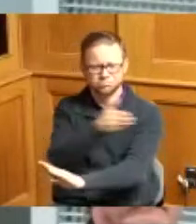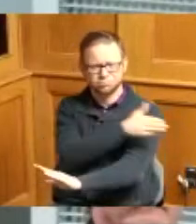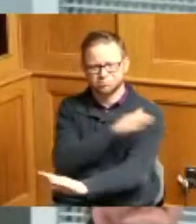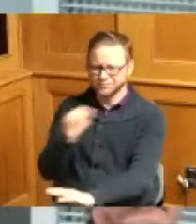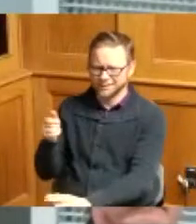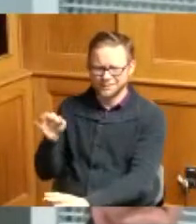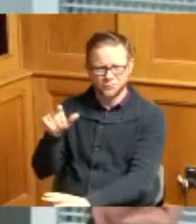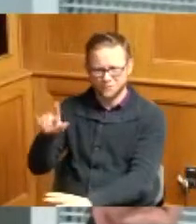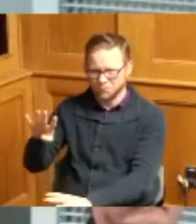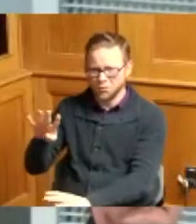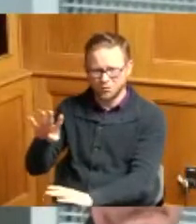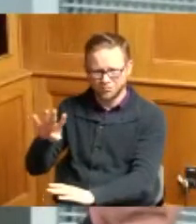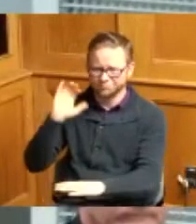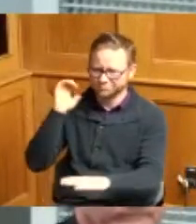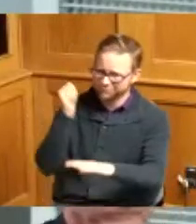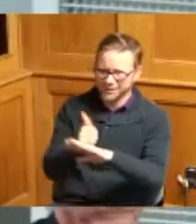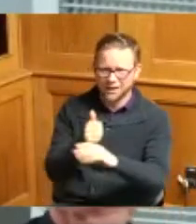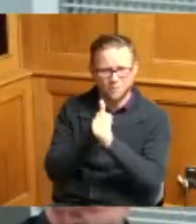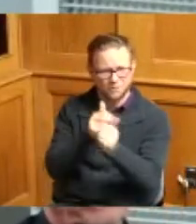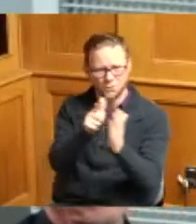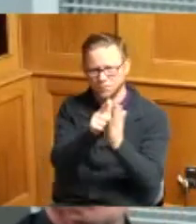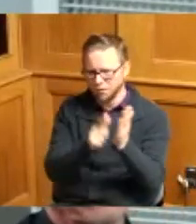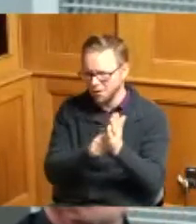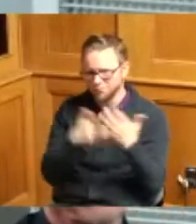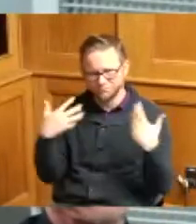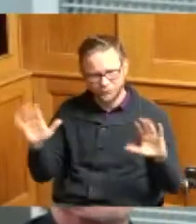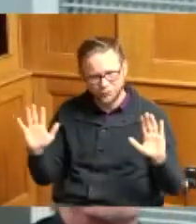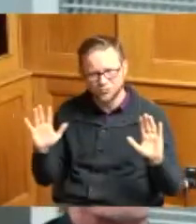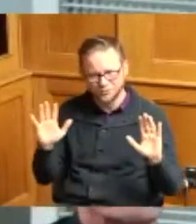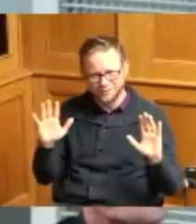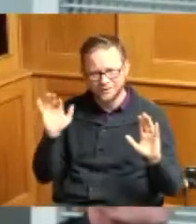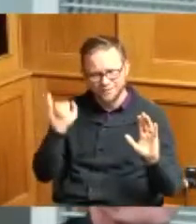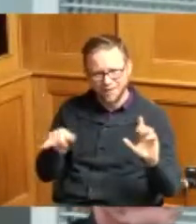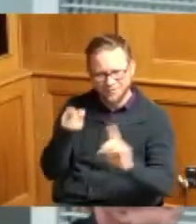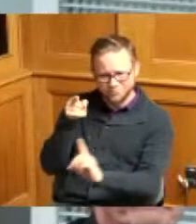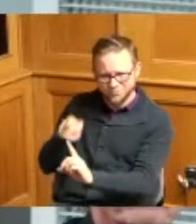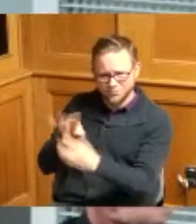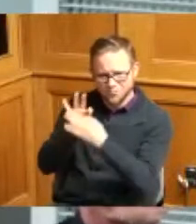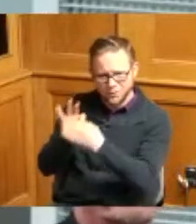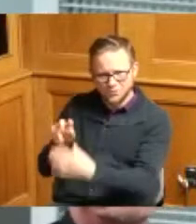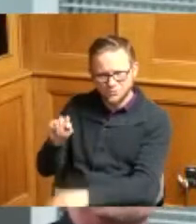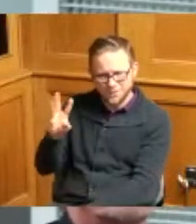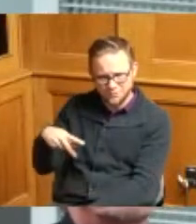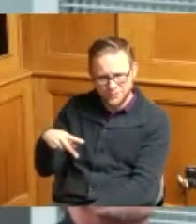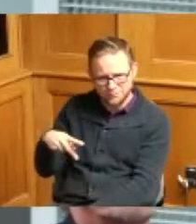plot which followed the law at that time and continues acknowledgment being a township road